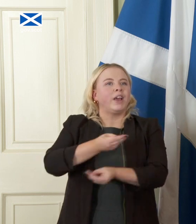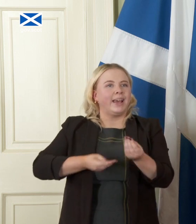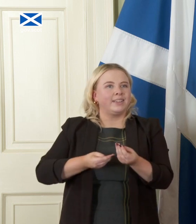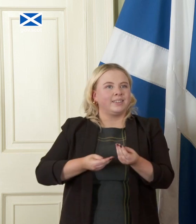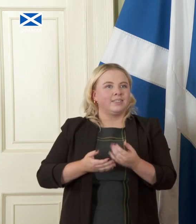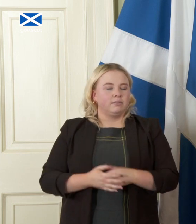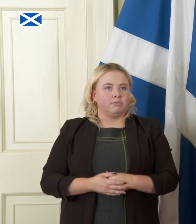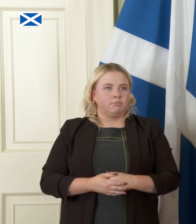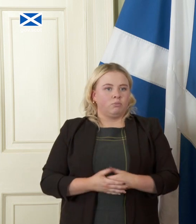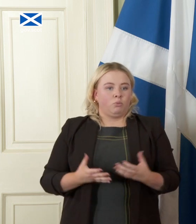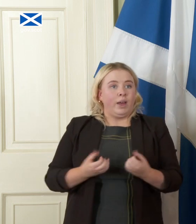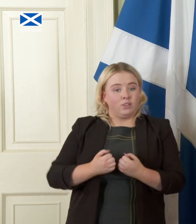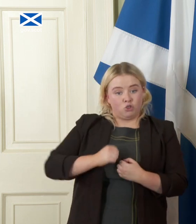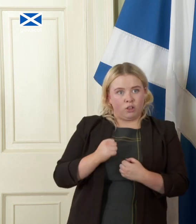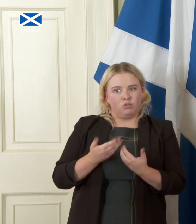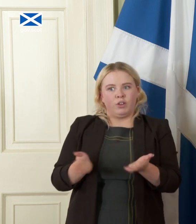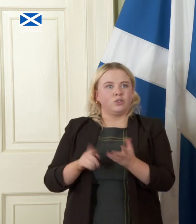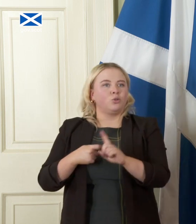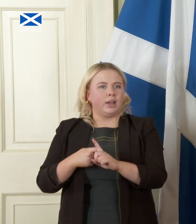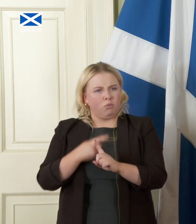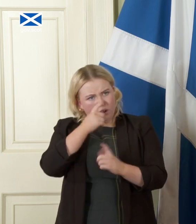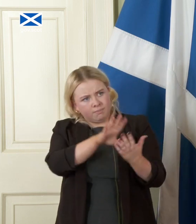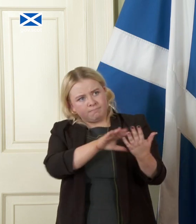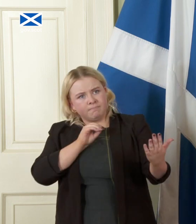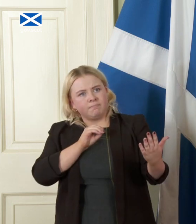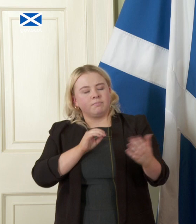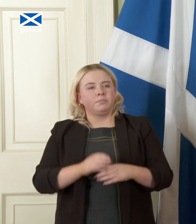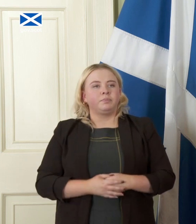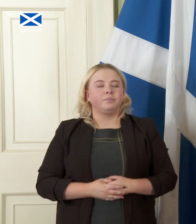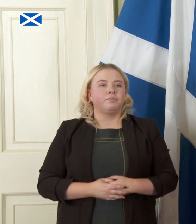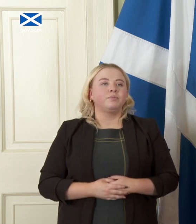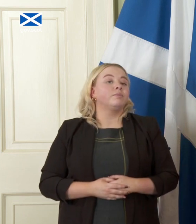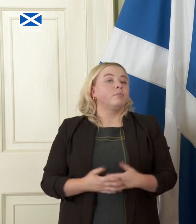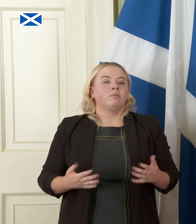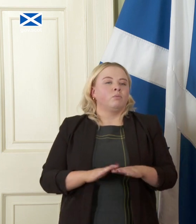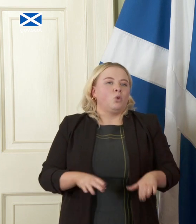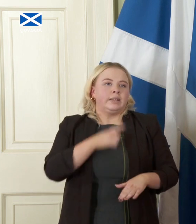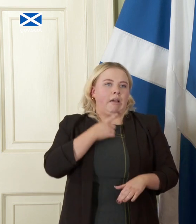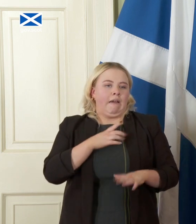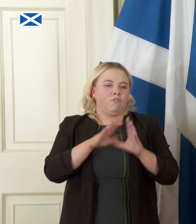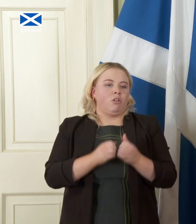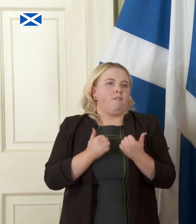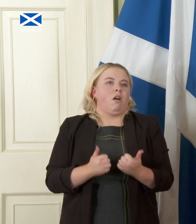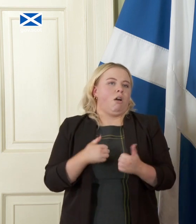and the rest of the UK again I'm not standing here saying all of that is without challenge or all of